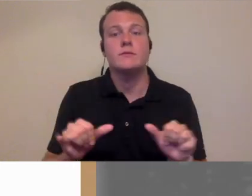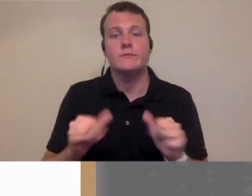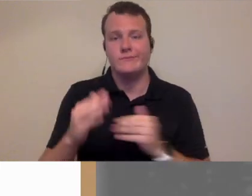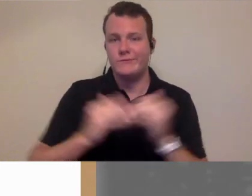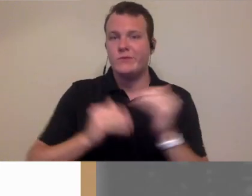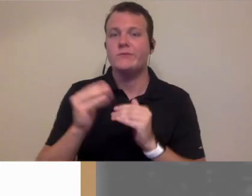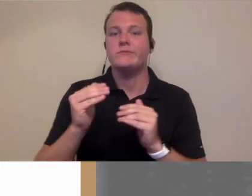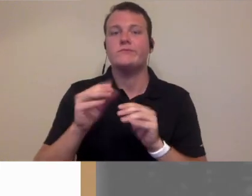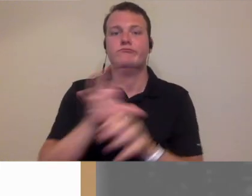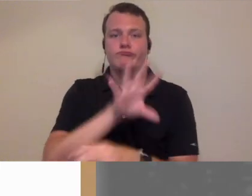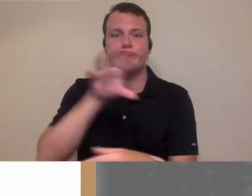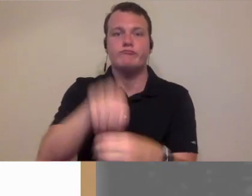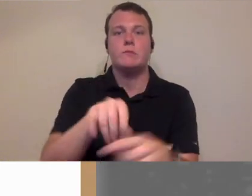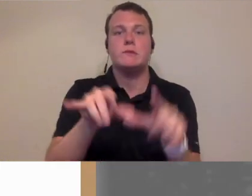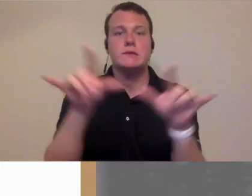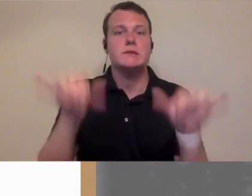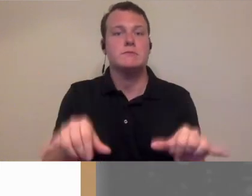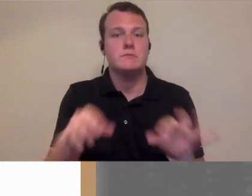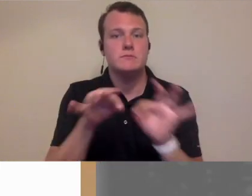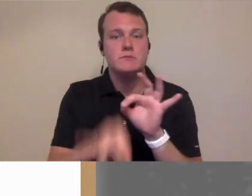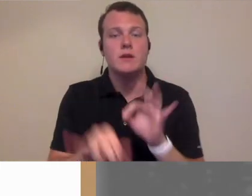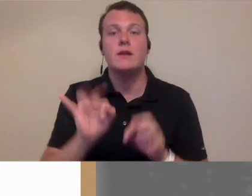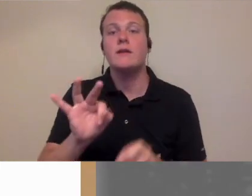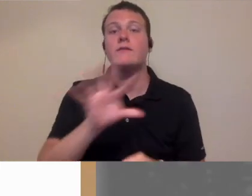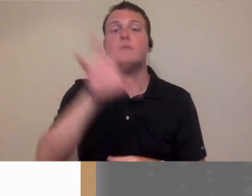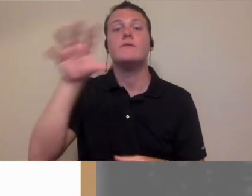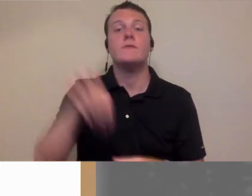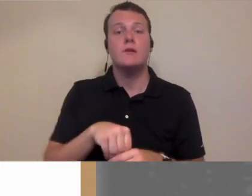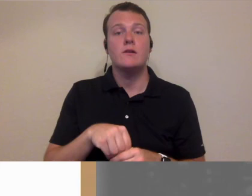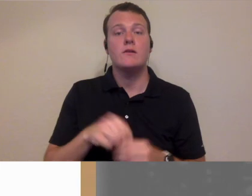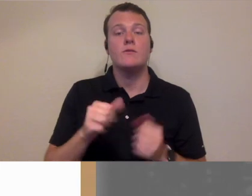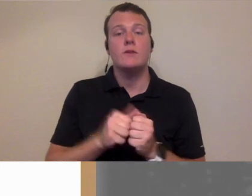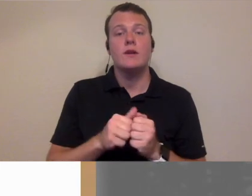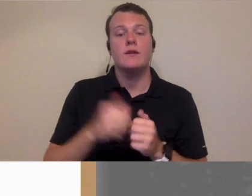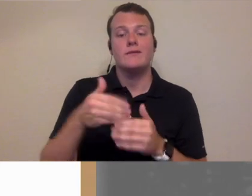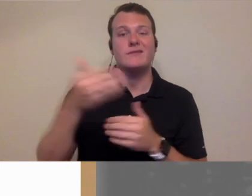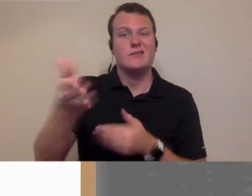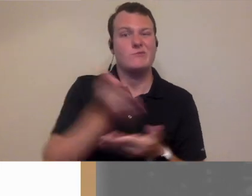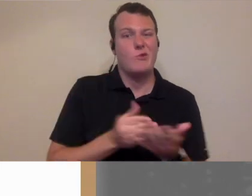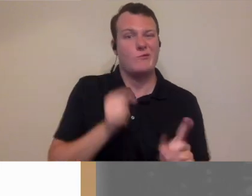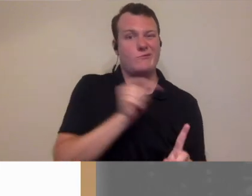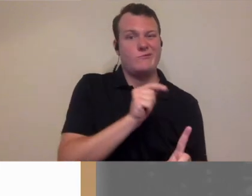actually build it right into your system and if you put this in with this next